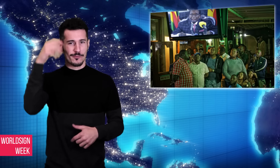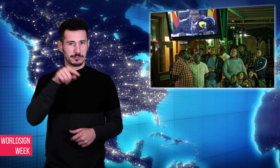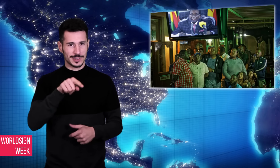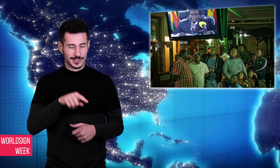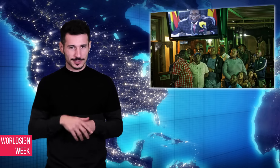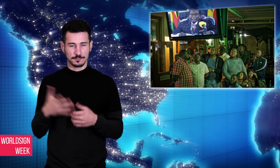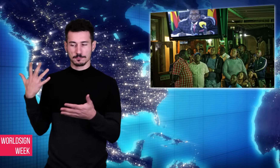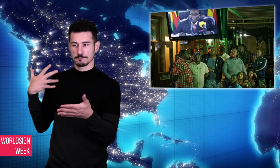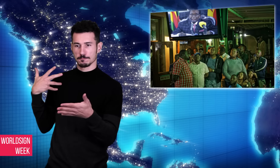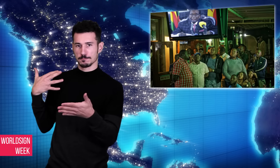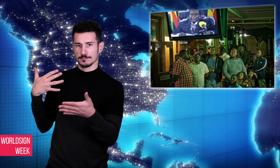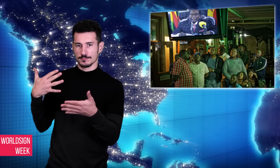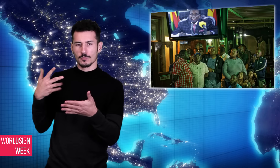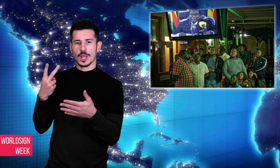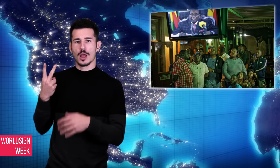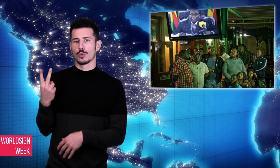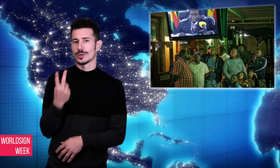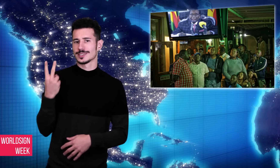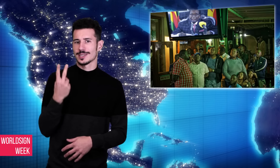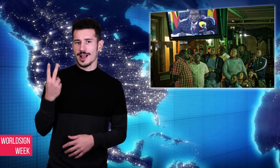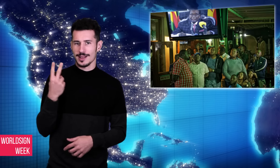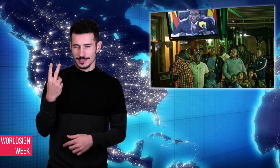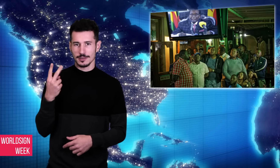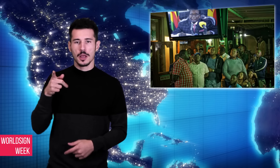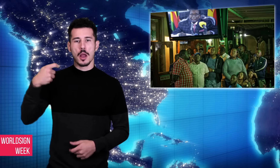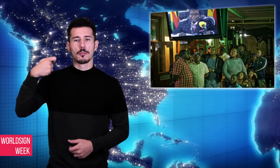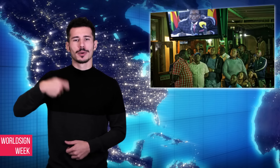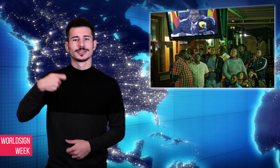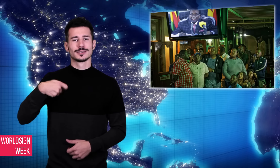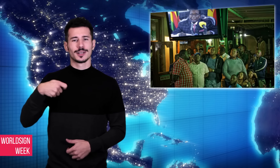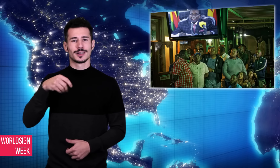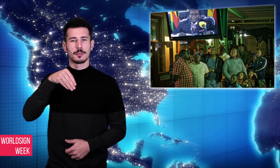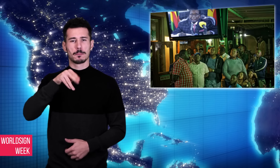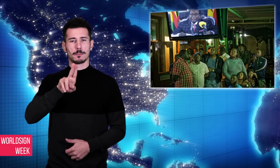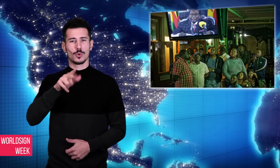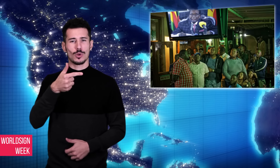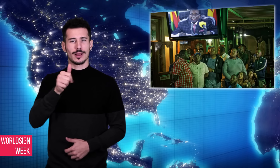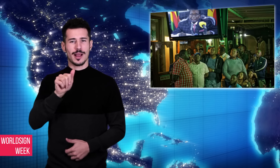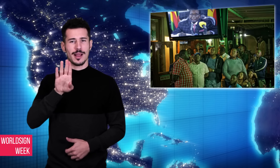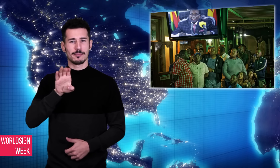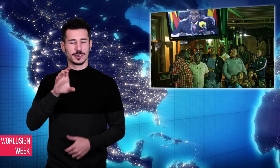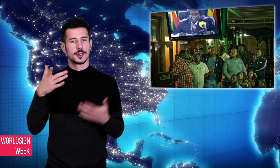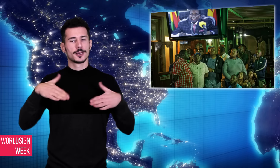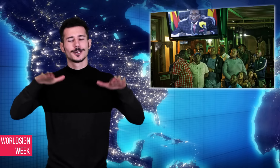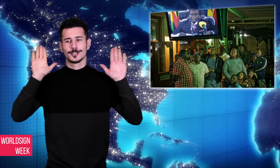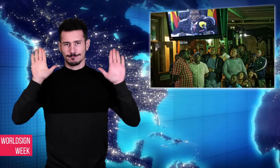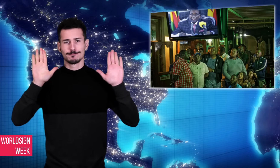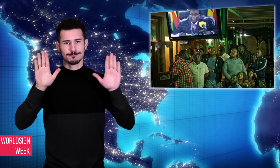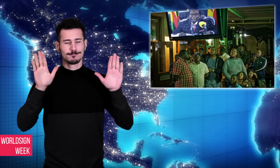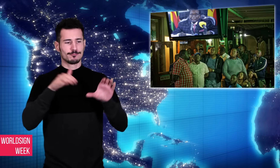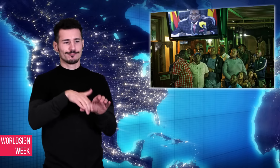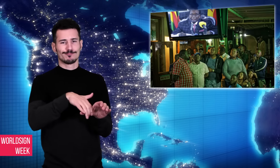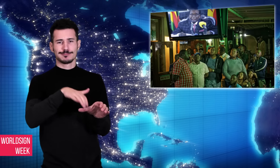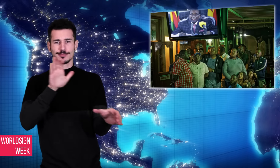southern Africa last week, president Robert Mugabe has conceded defeat and